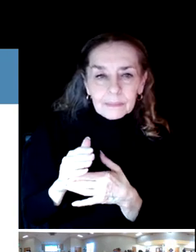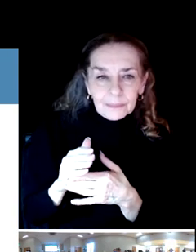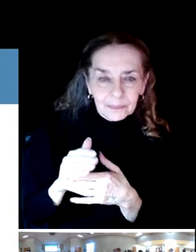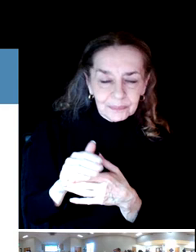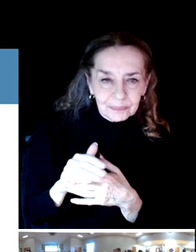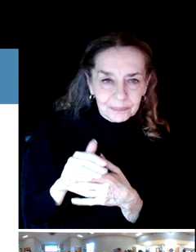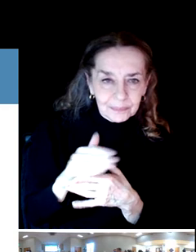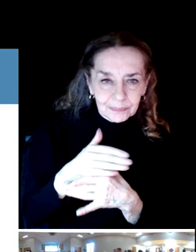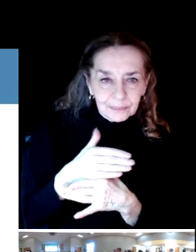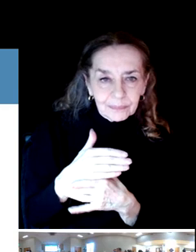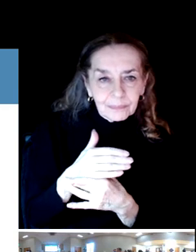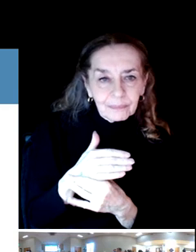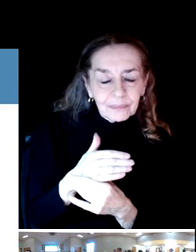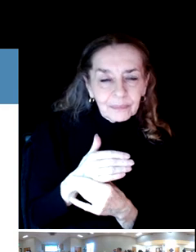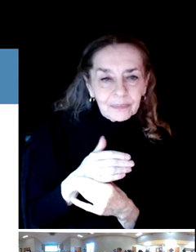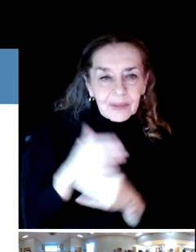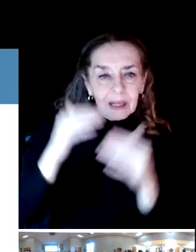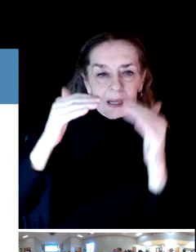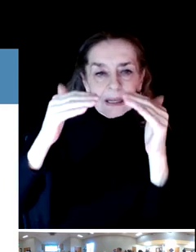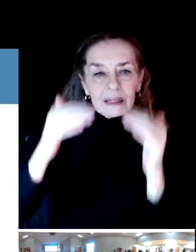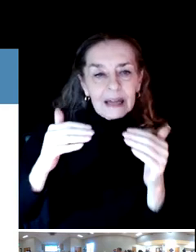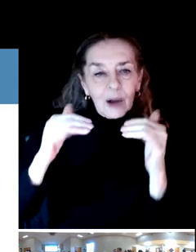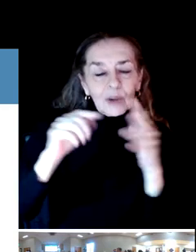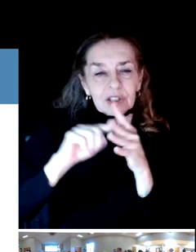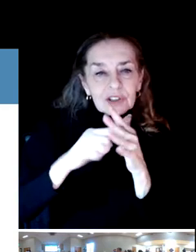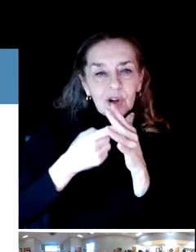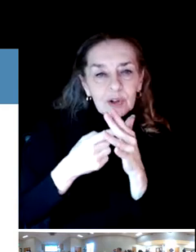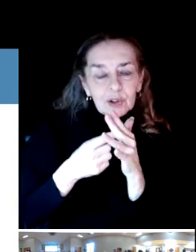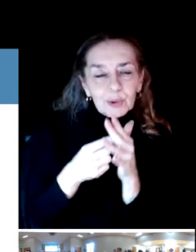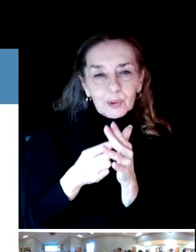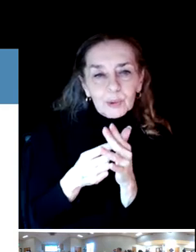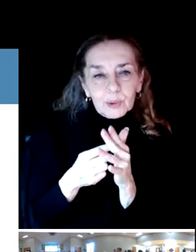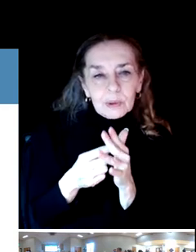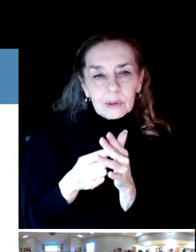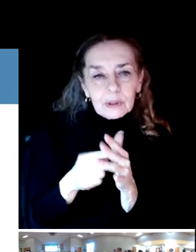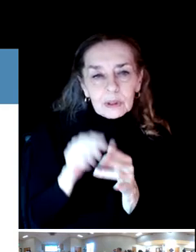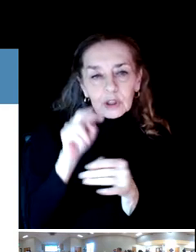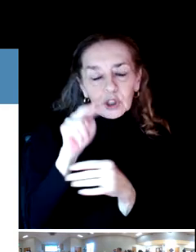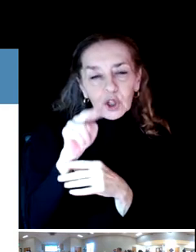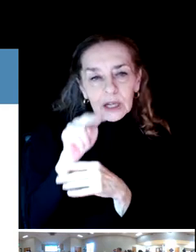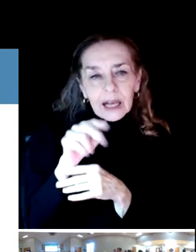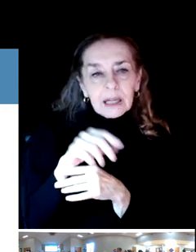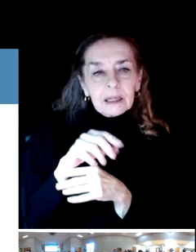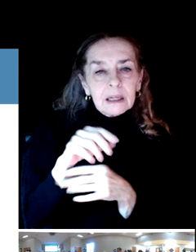From there we start to move in and we'll be preparing a demographic analysis in the community,